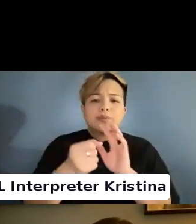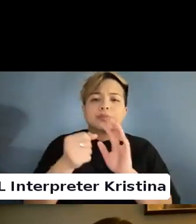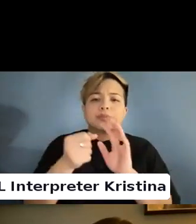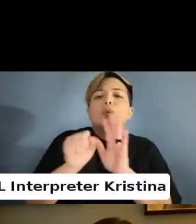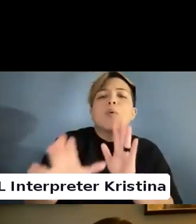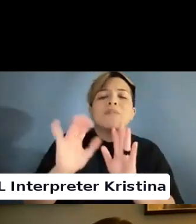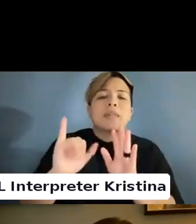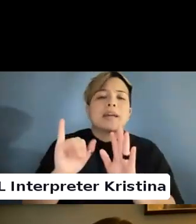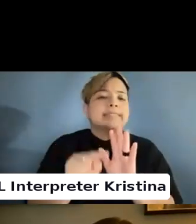aspect.